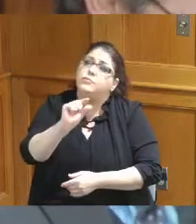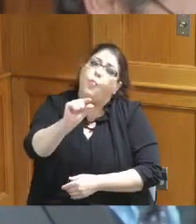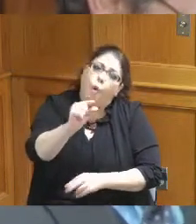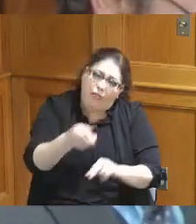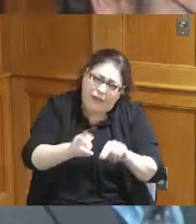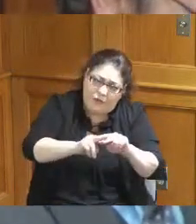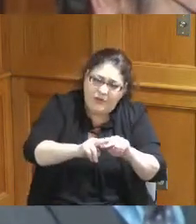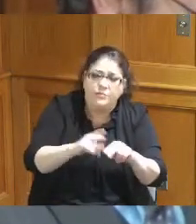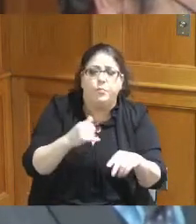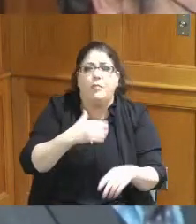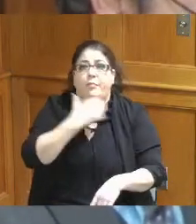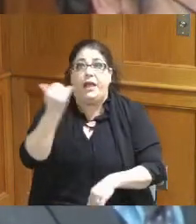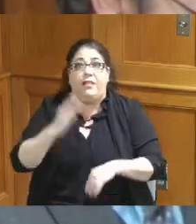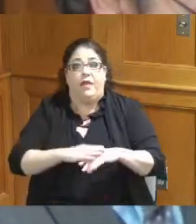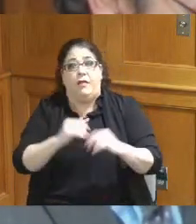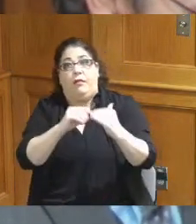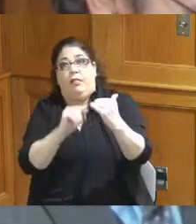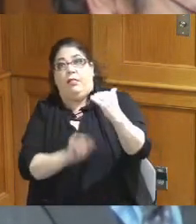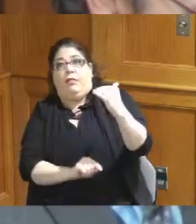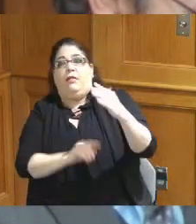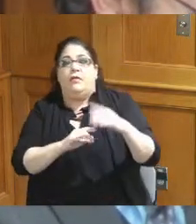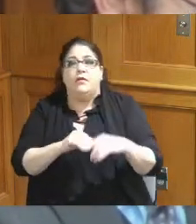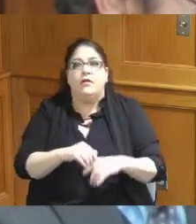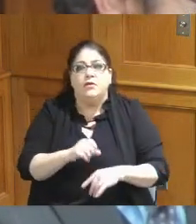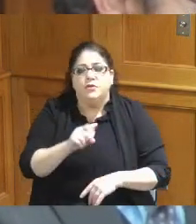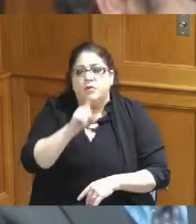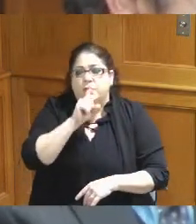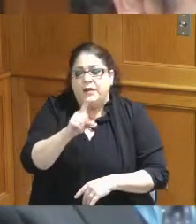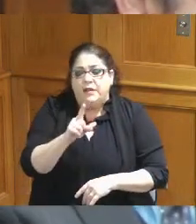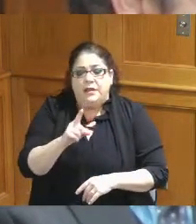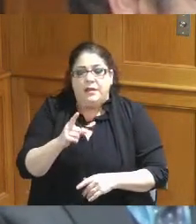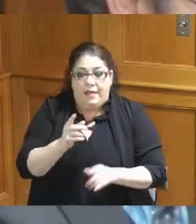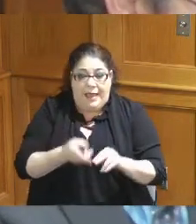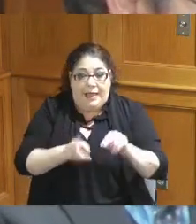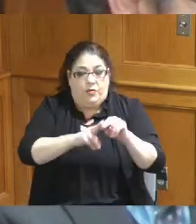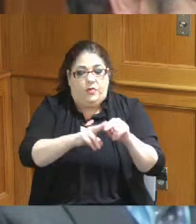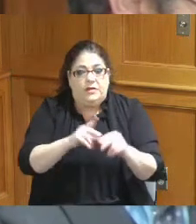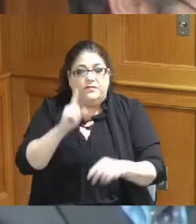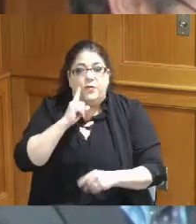it's heading in the right direction so that's good news and there's an increase in jail construction